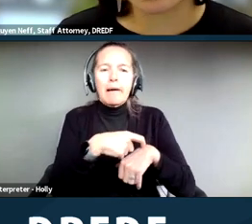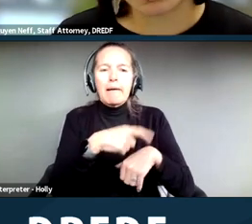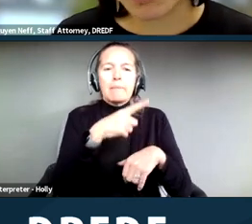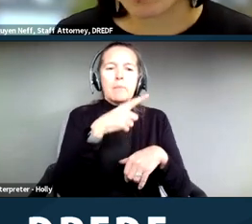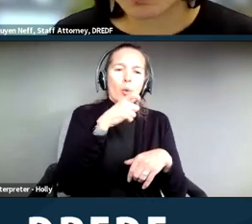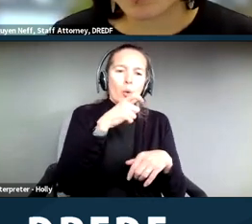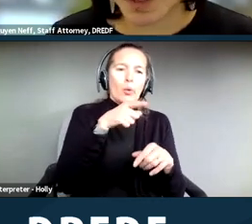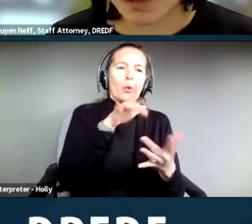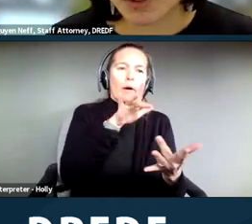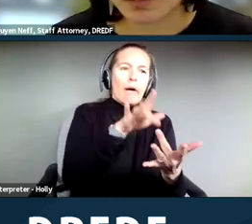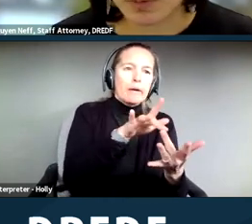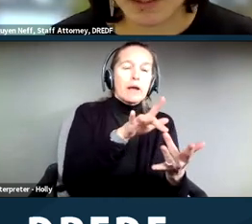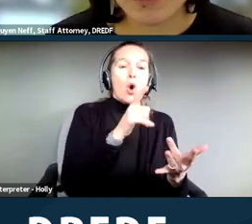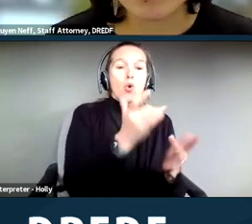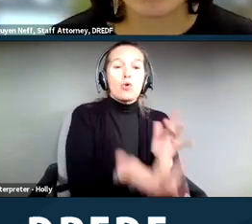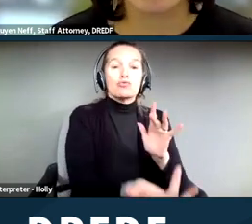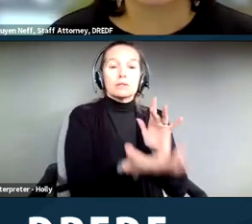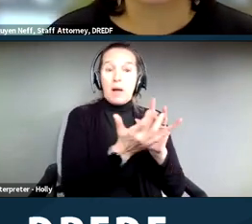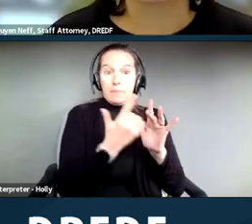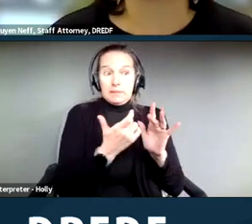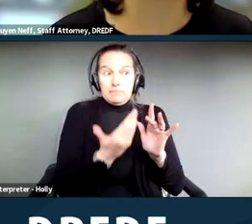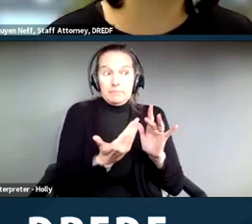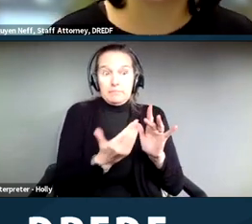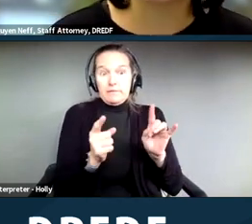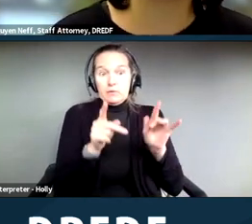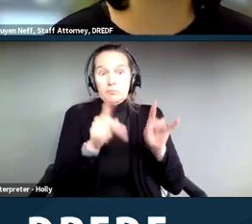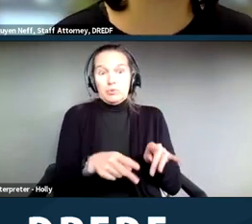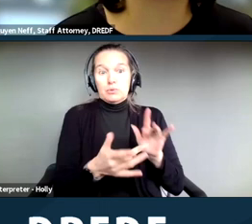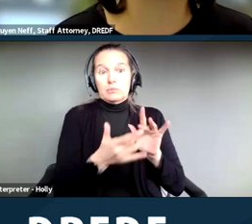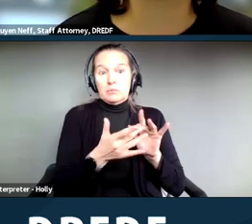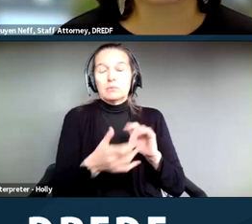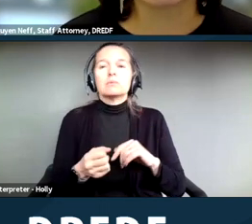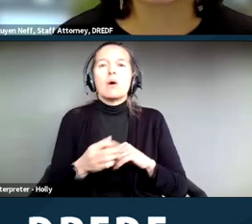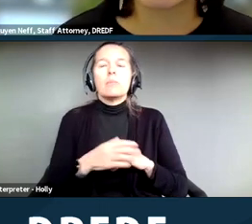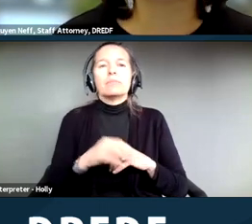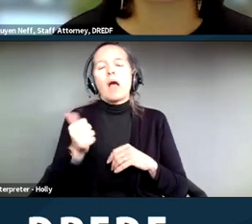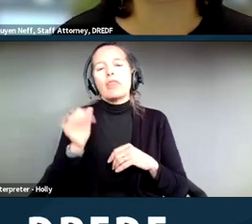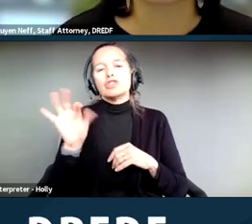different person might respond to your request. Another tip is, you know, if you are unable to